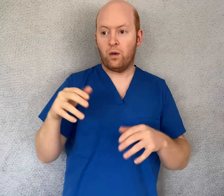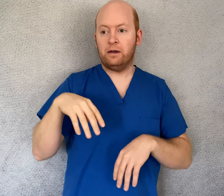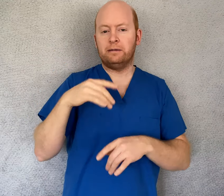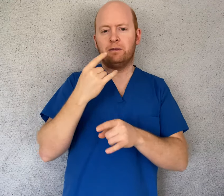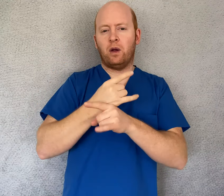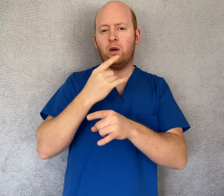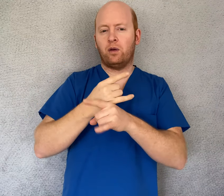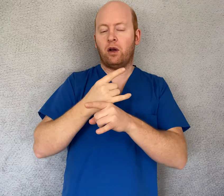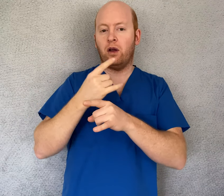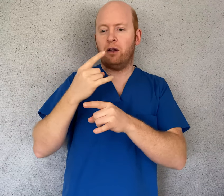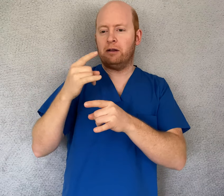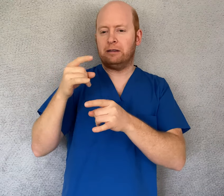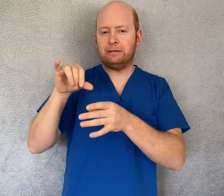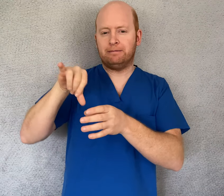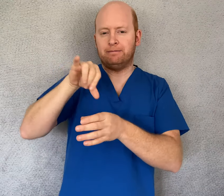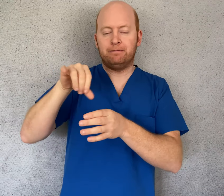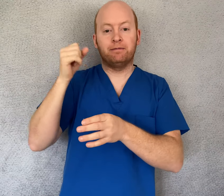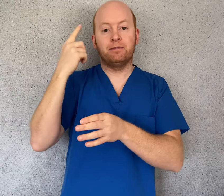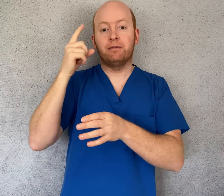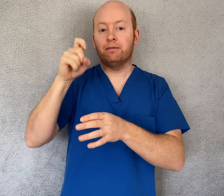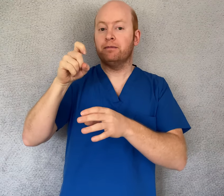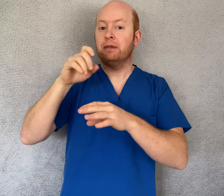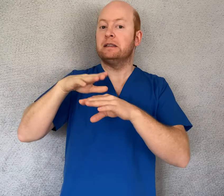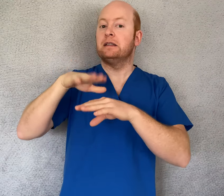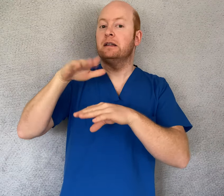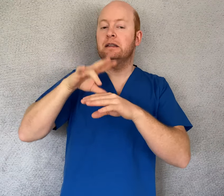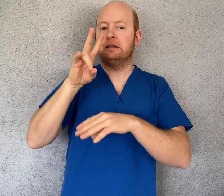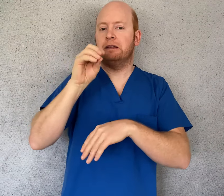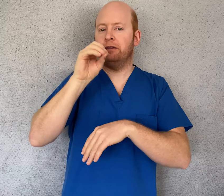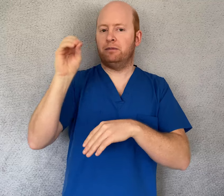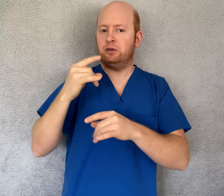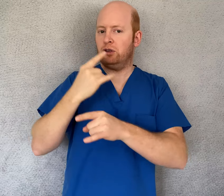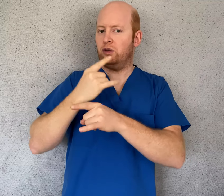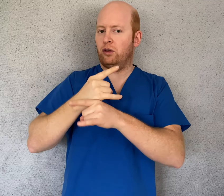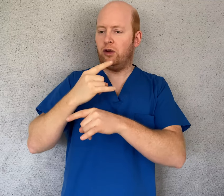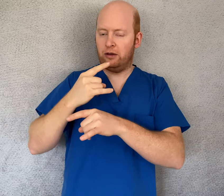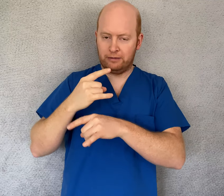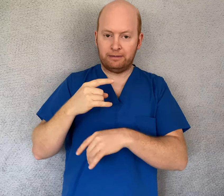buy alcohol-based solutions (at least 70% alcohol), or